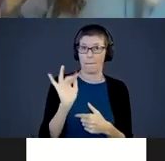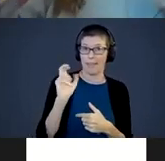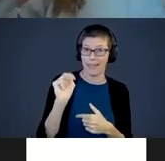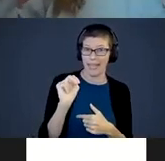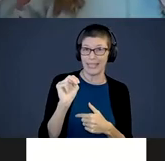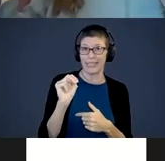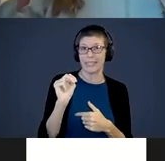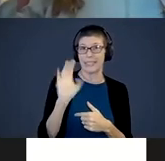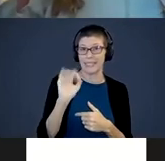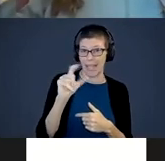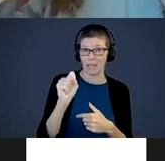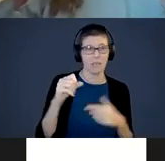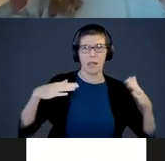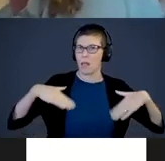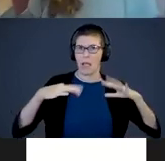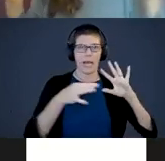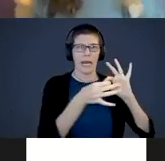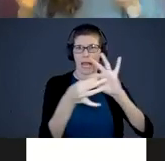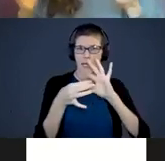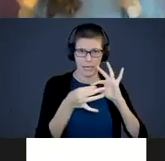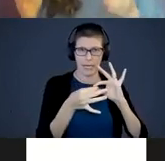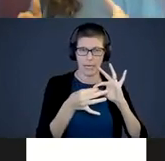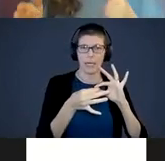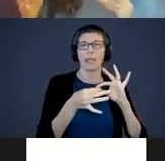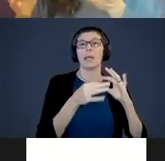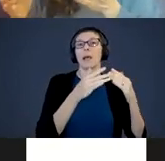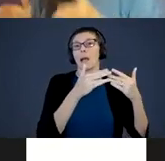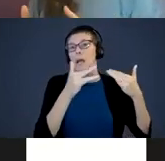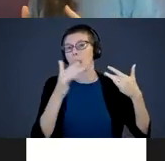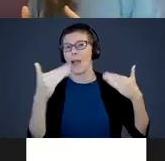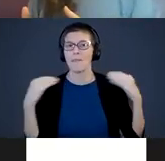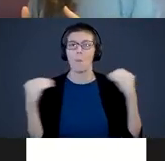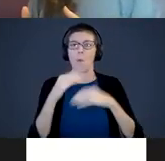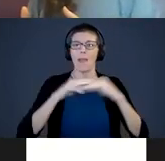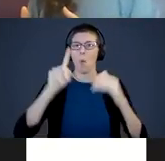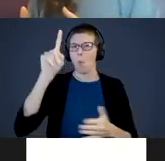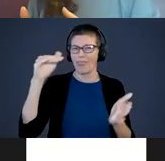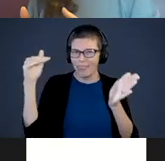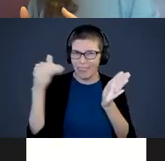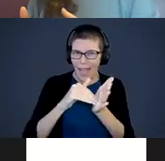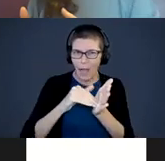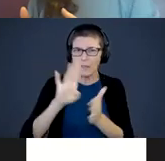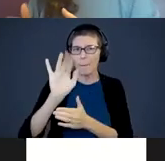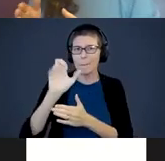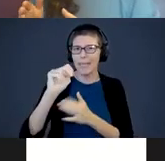are unconnected to having over 1000 billion connections. I can’t even wrap my head around